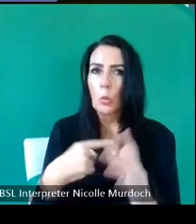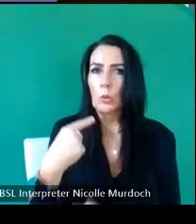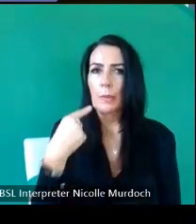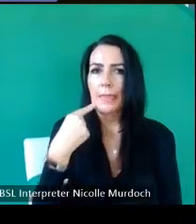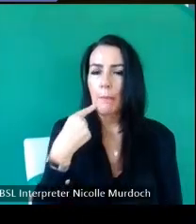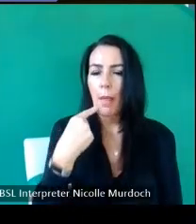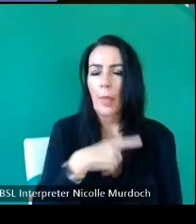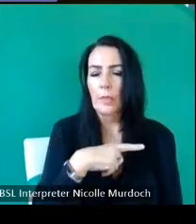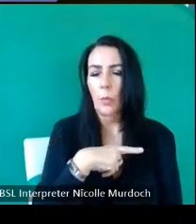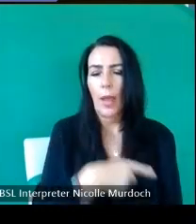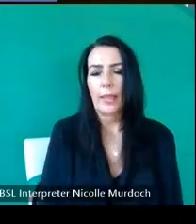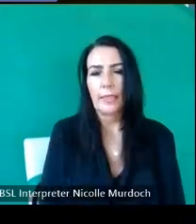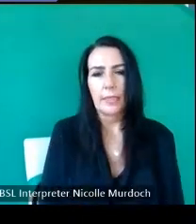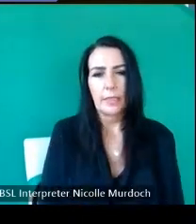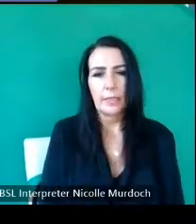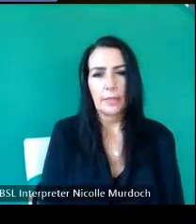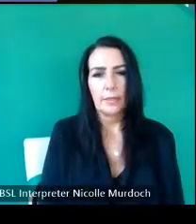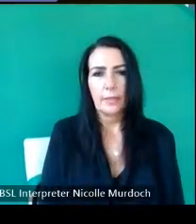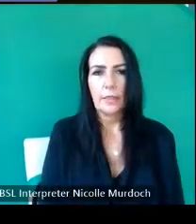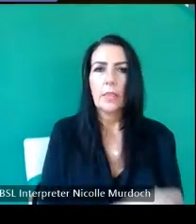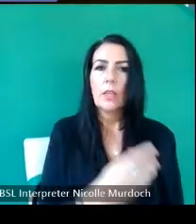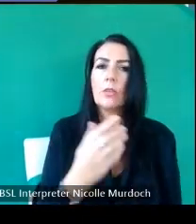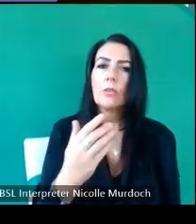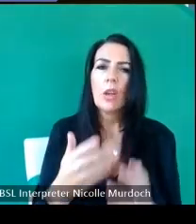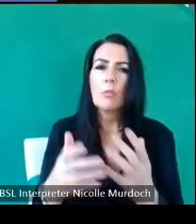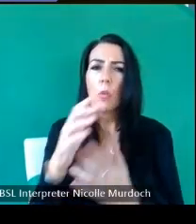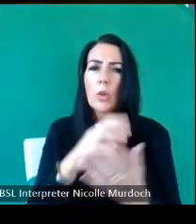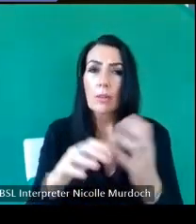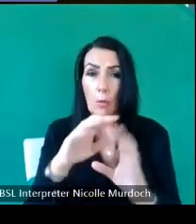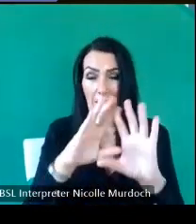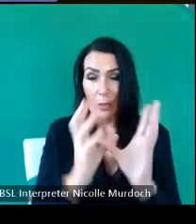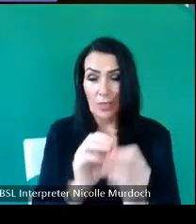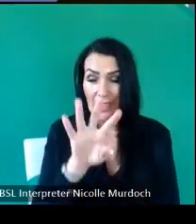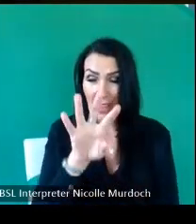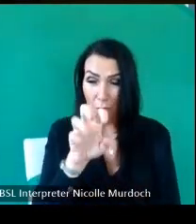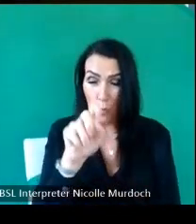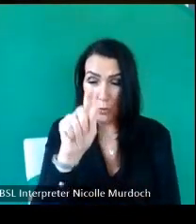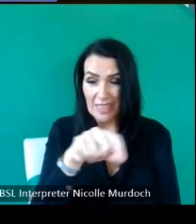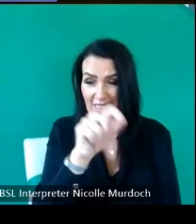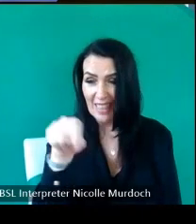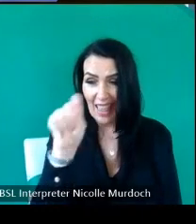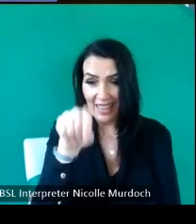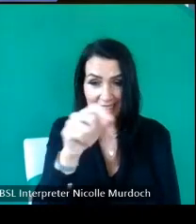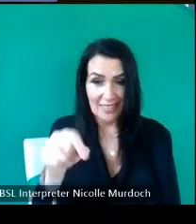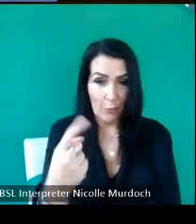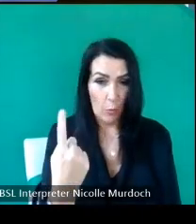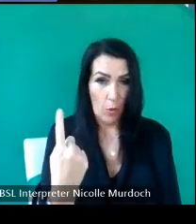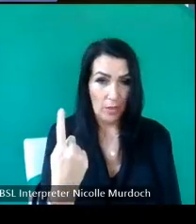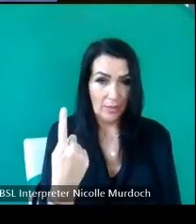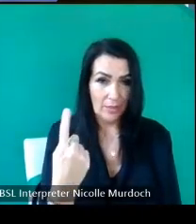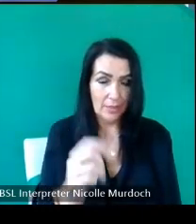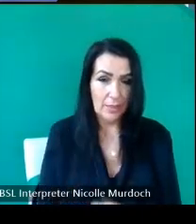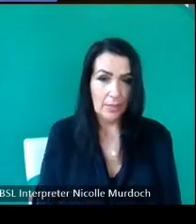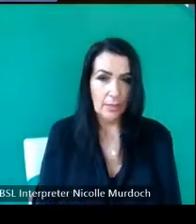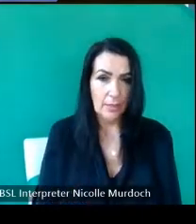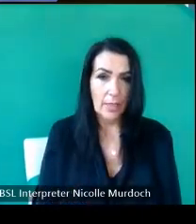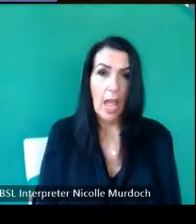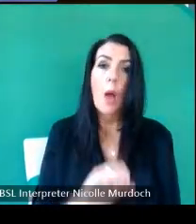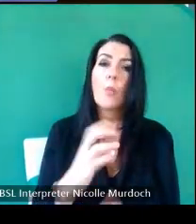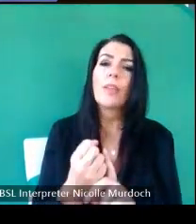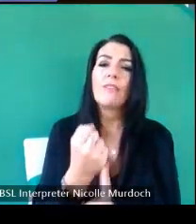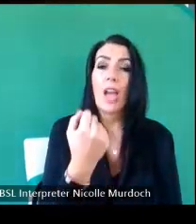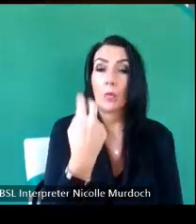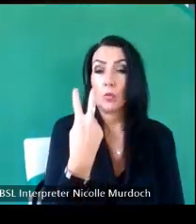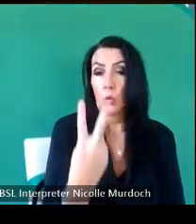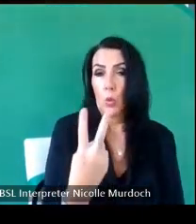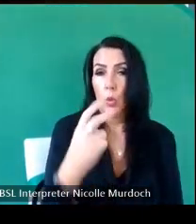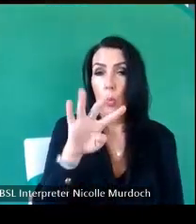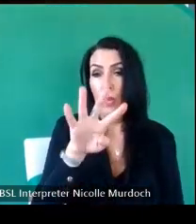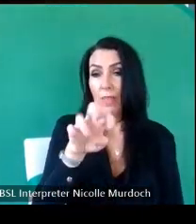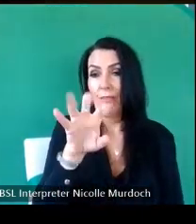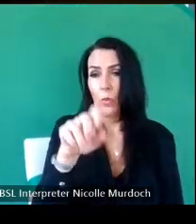are some the most complex was was 14 um and there was two found with that number next slide please